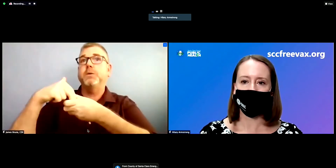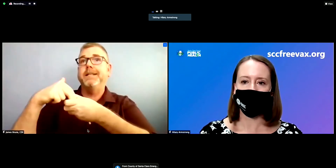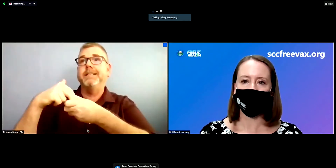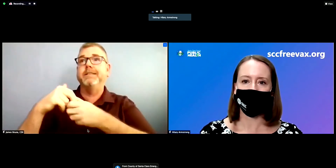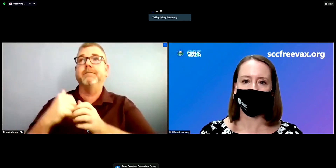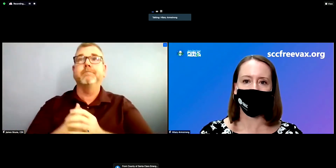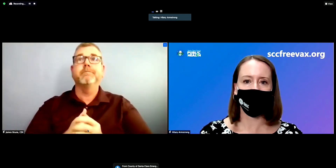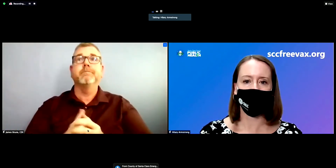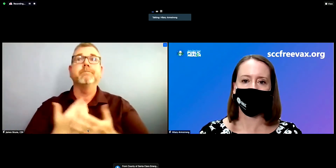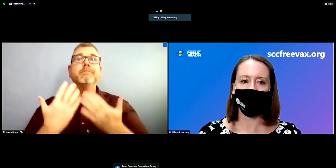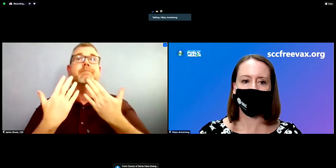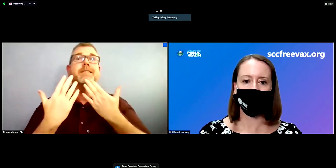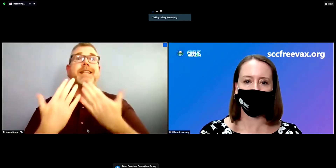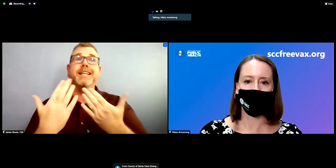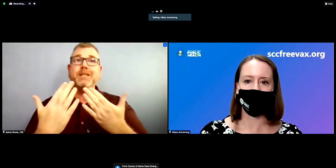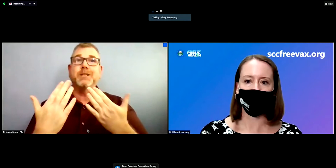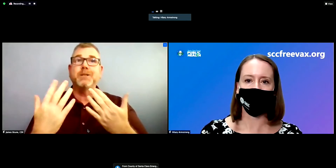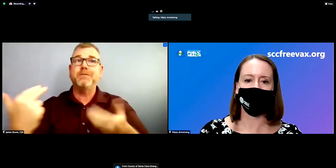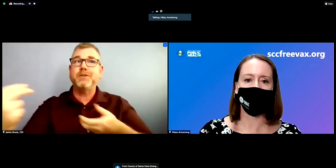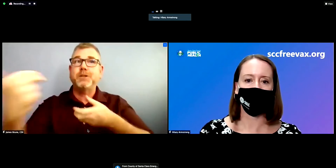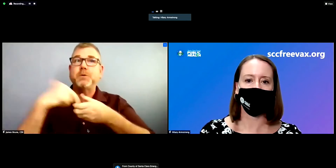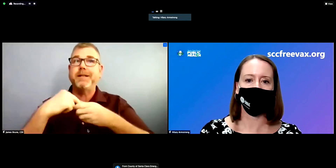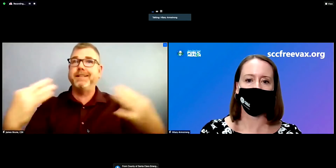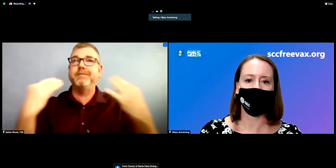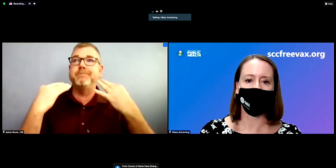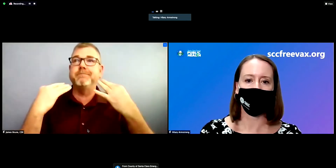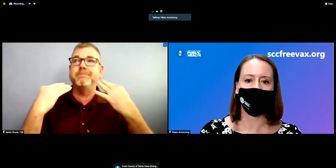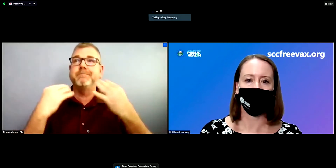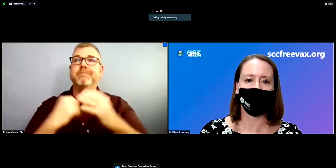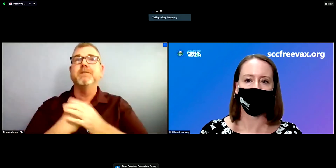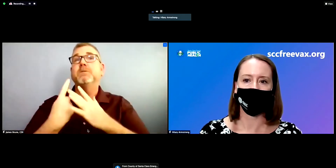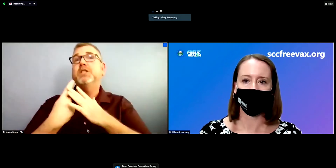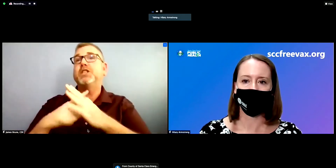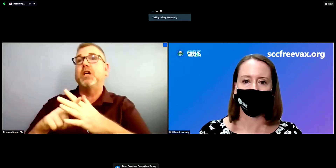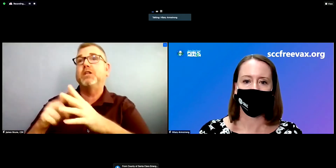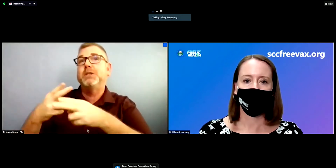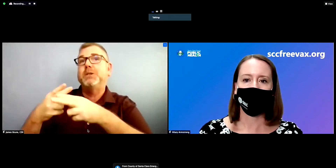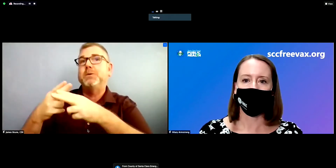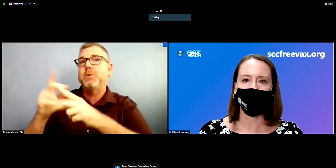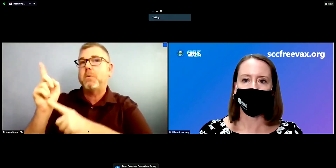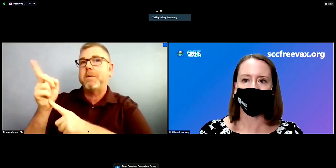We will get started in just one moment, as soon as, we have filled our gallery.